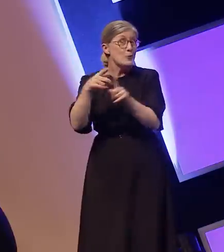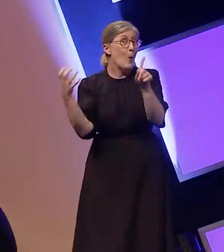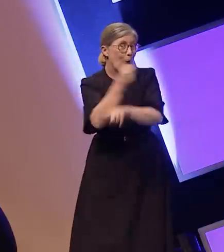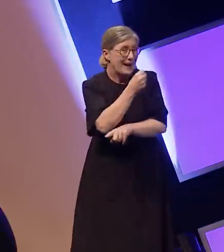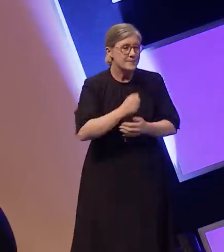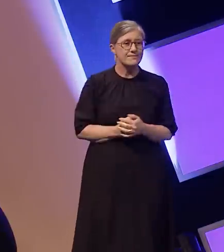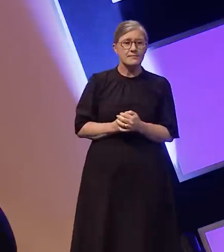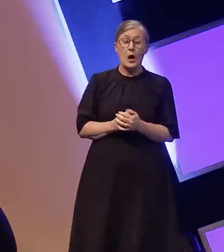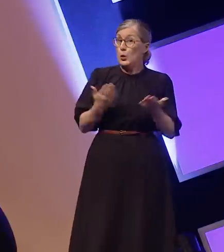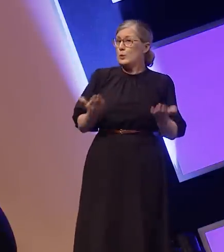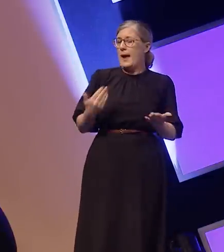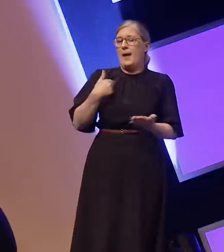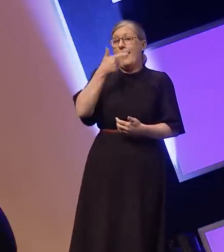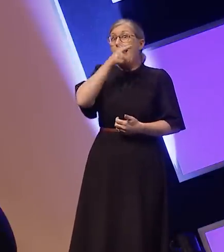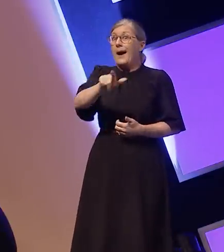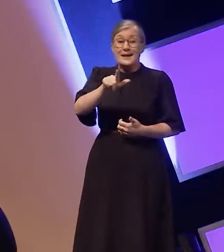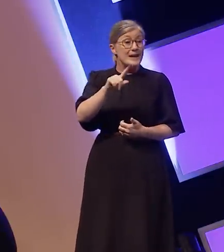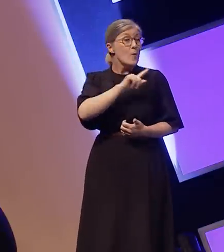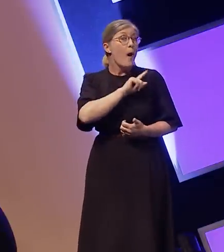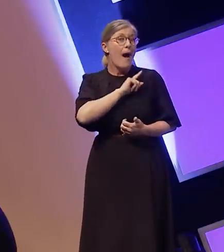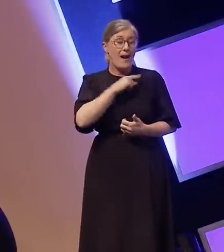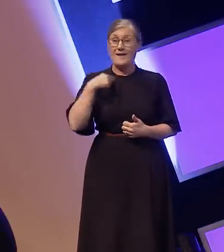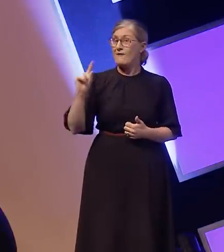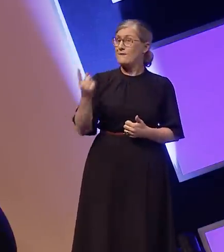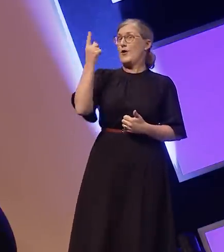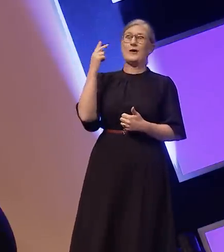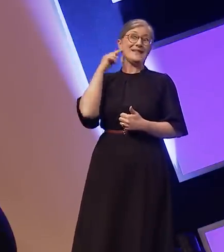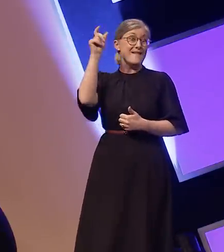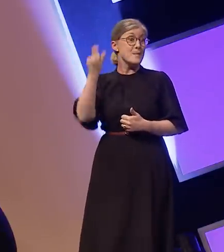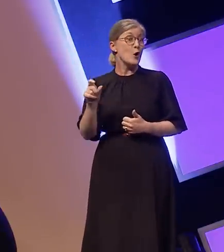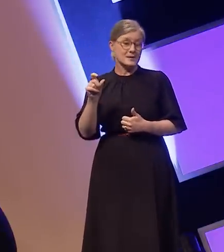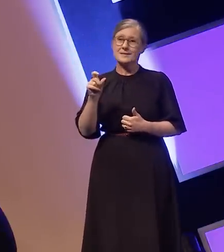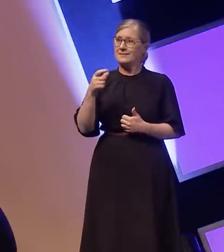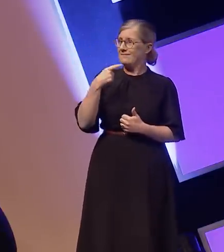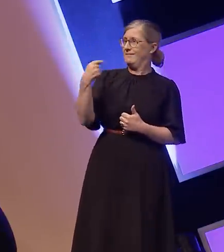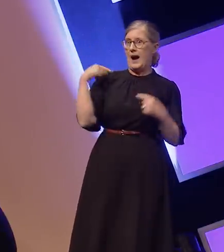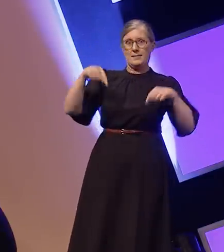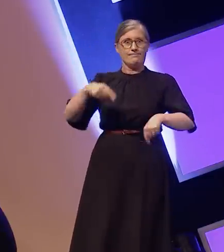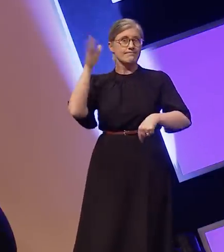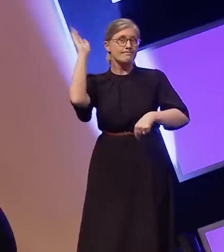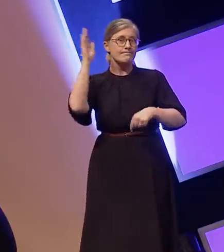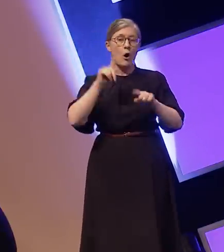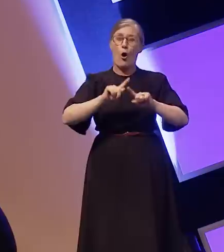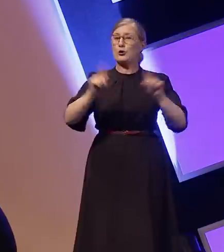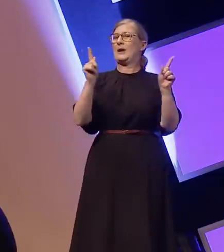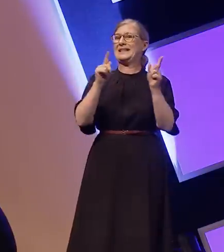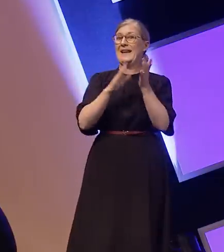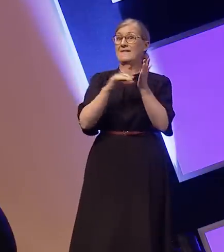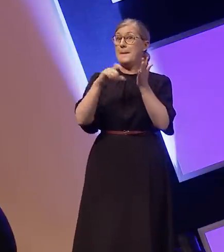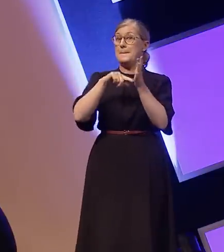and today I am extremely fortunate to be the first deaf person to deliver the Alernative MacTaggart speech